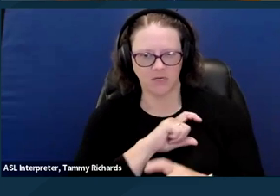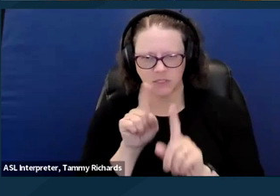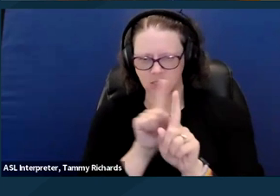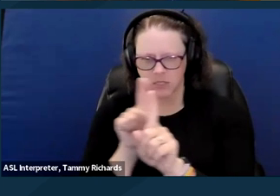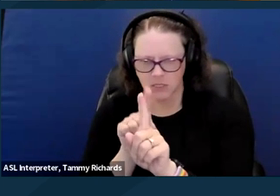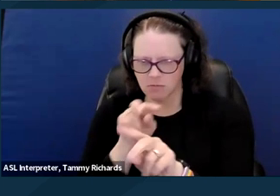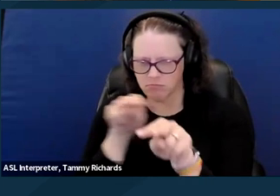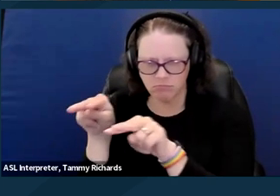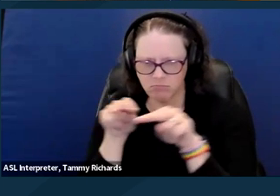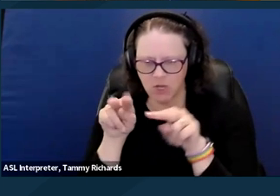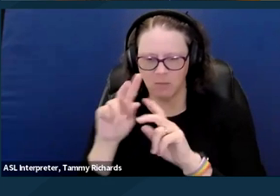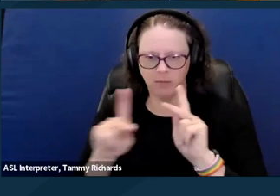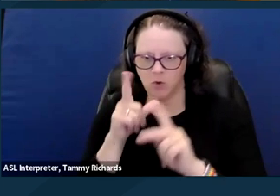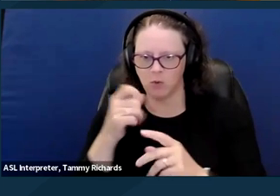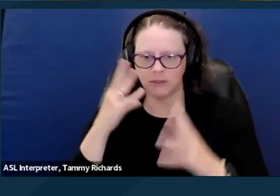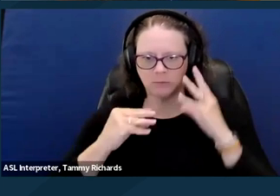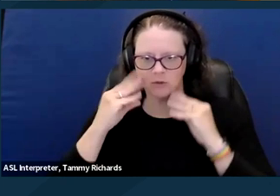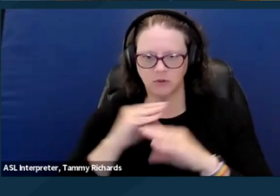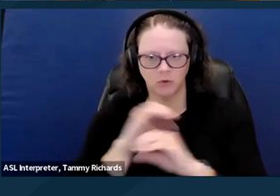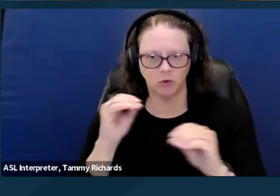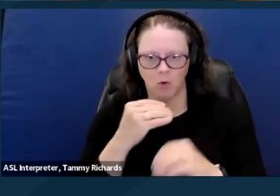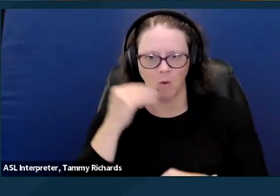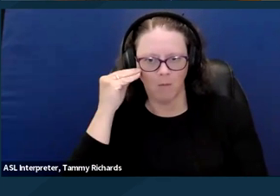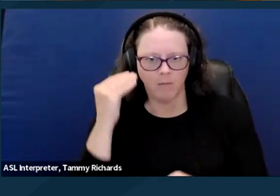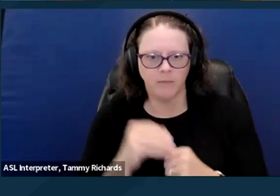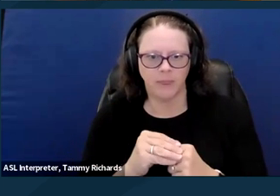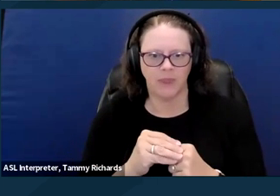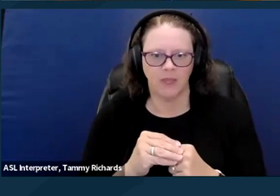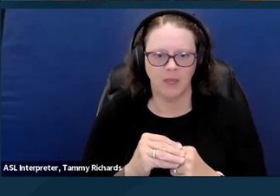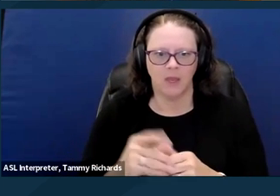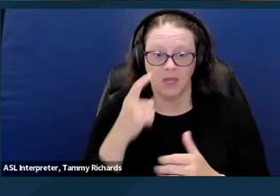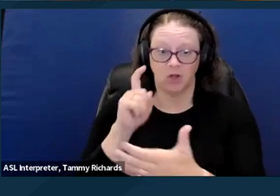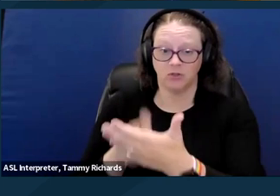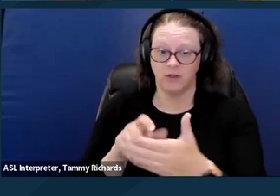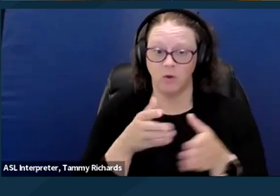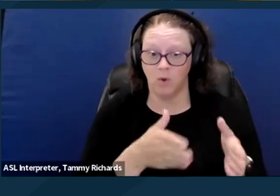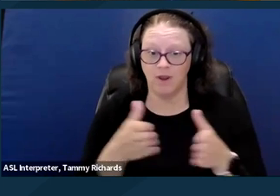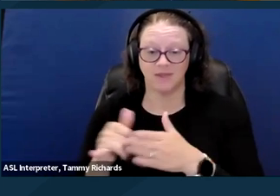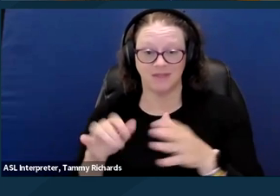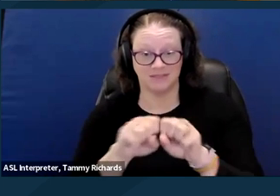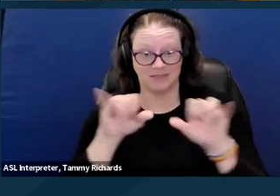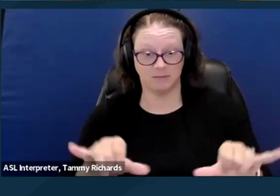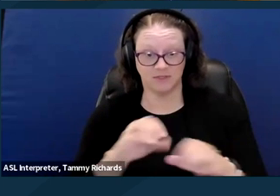acknowledging the ways that these systems and the roles of courts play in forcibly institutionalizing